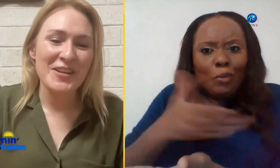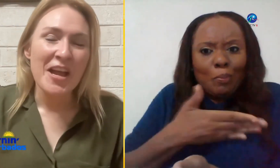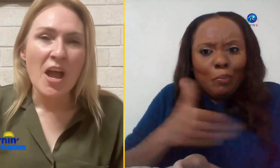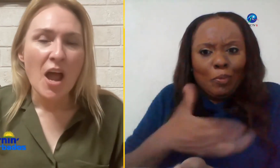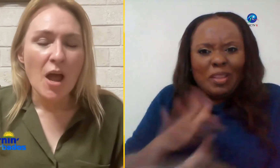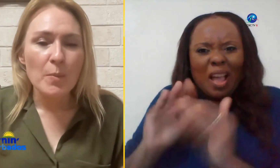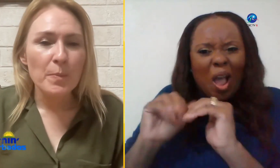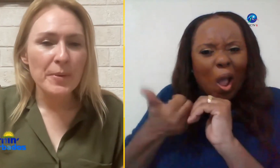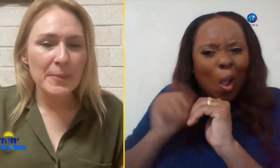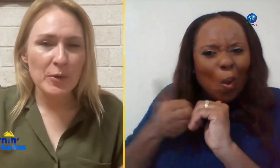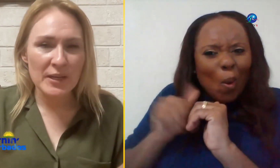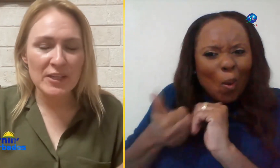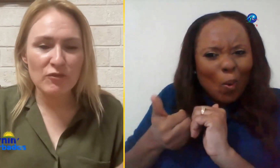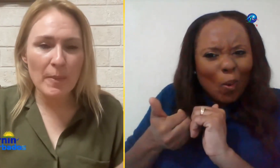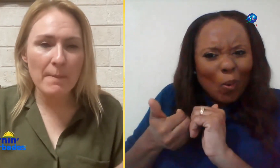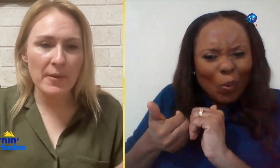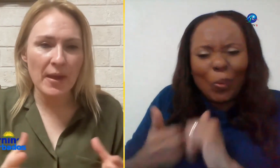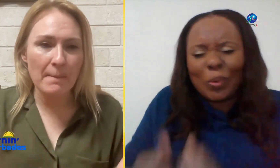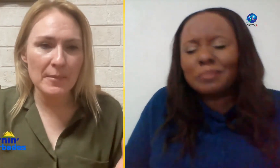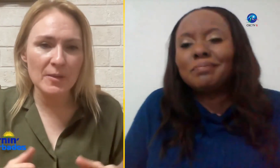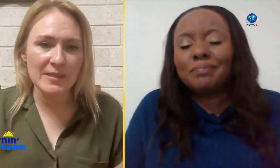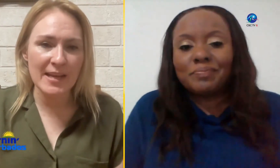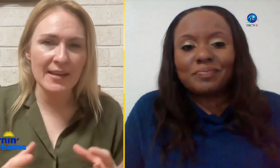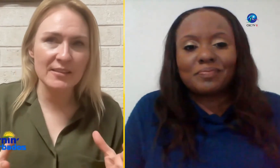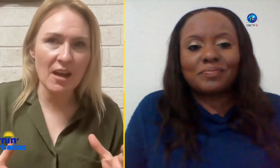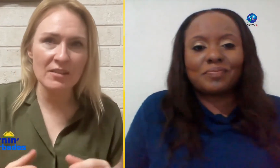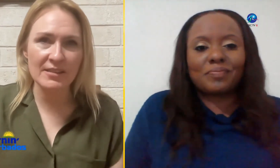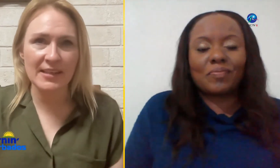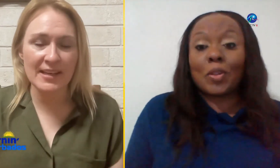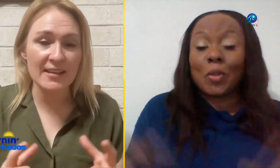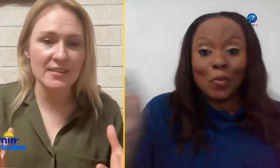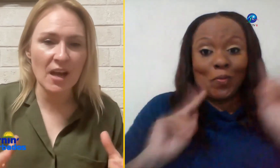yeah um people need to remember that moved it and danced in and